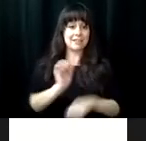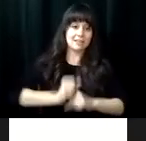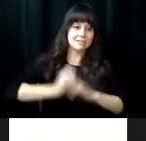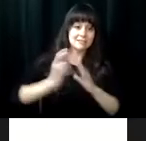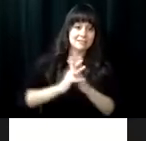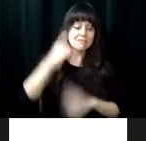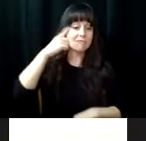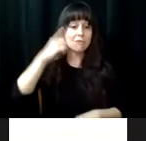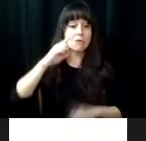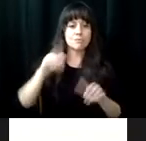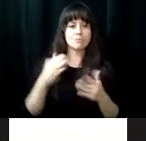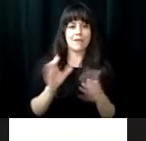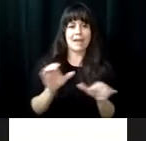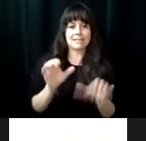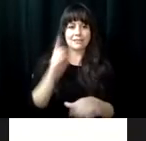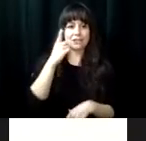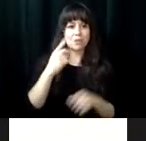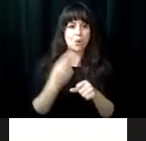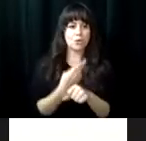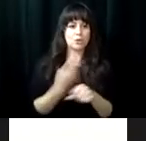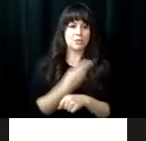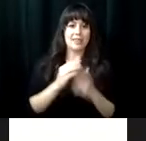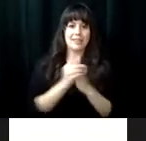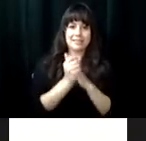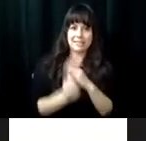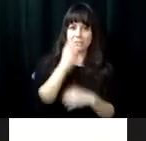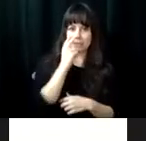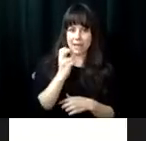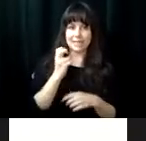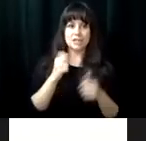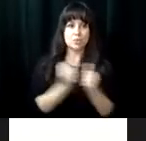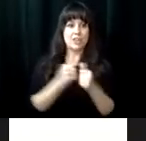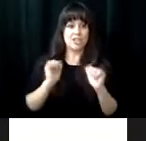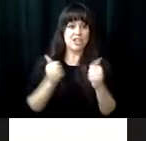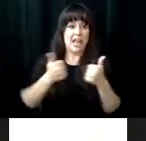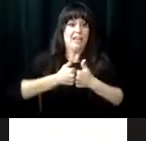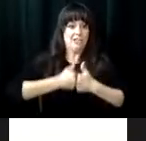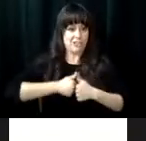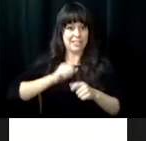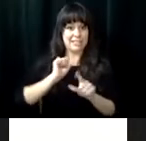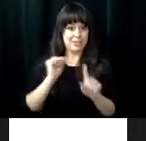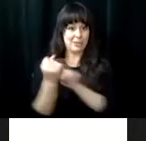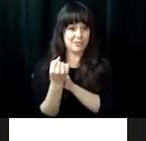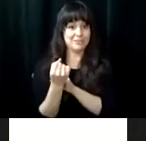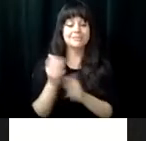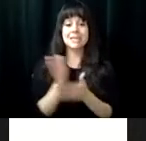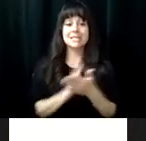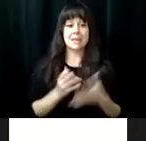. Students also participate in confidence building activities. These activities are in place to provide opportunities to use the skills of